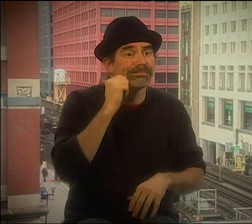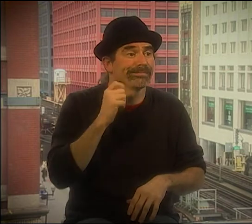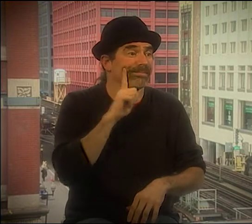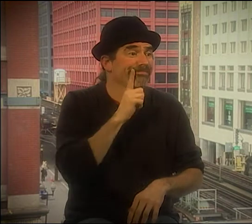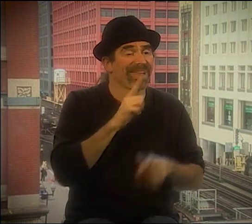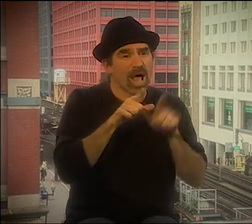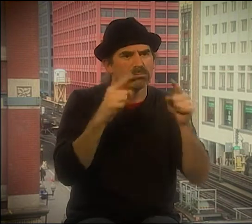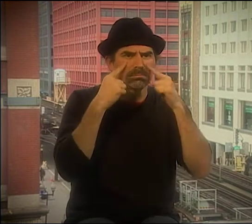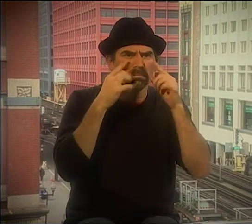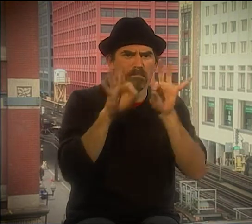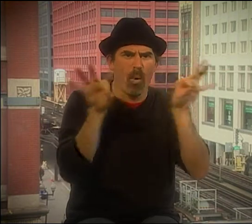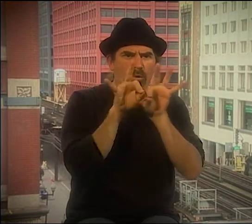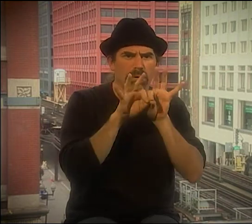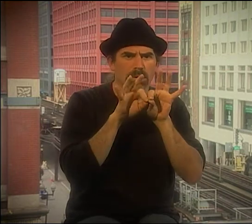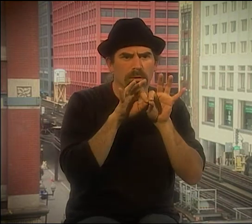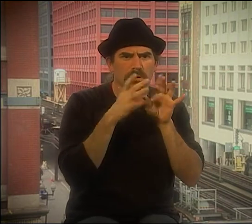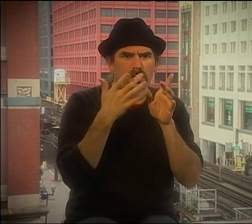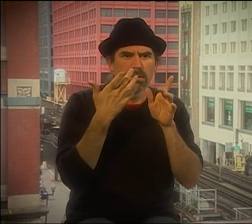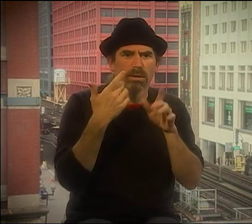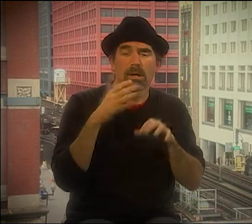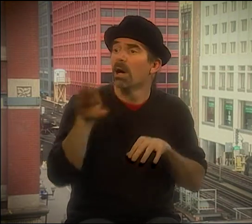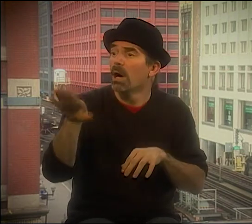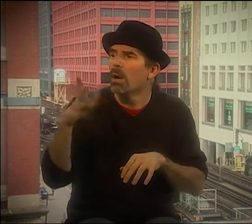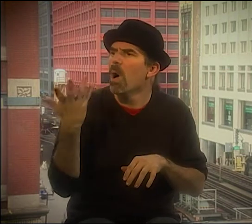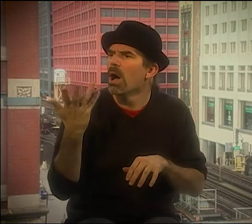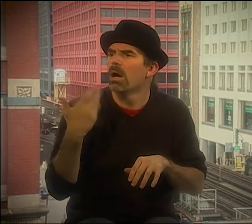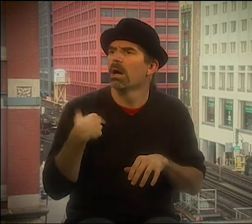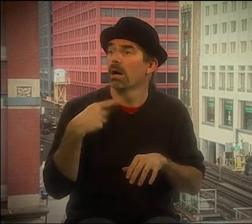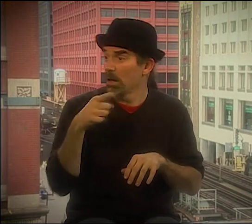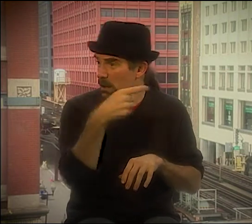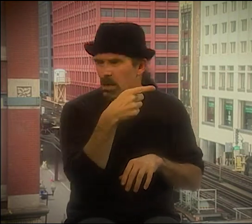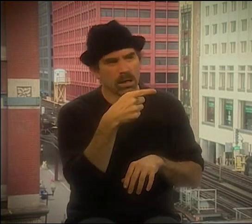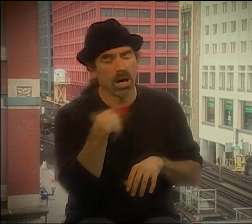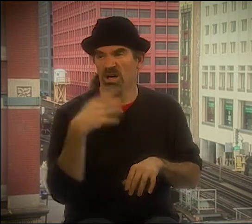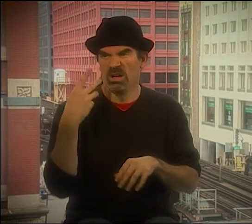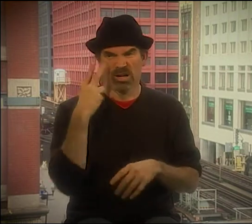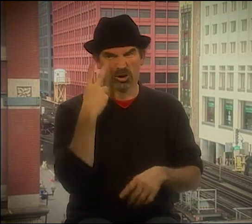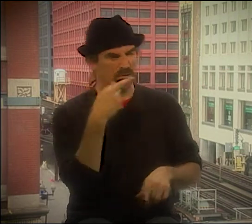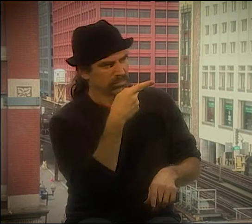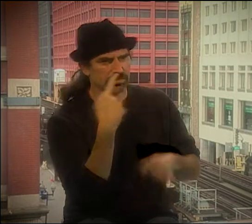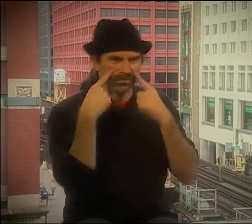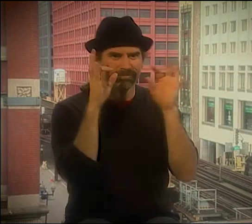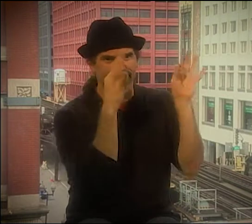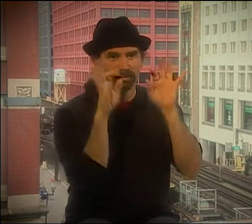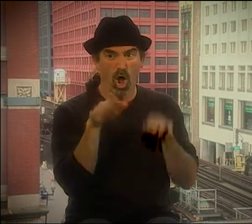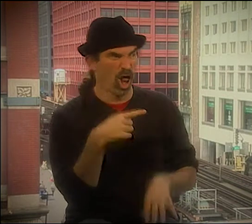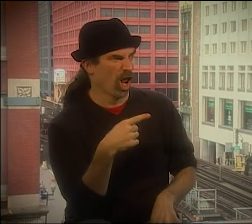HE WAS SO BEAUTIFUL, THE WAY HE USED HIS HANDS AND HIS EYES. I LEARNED SO MUCH FROM HOW HE USED HIS EYES.